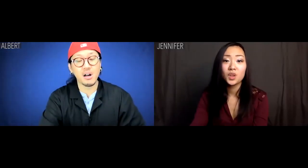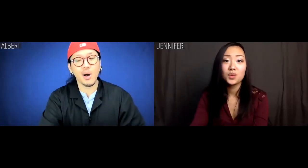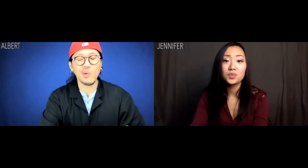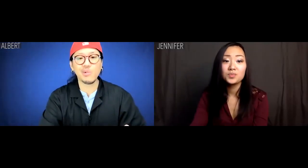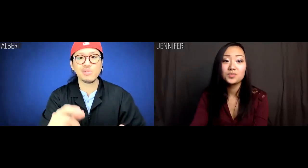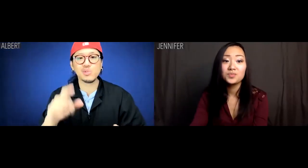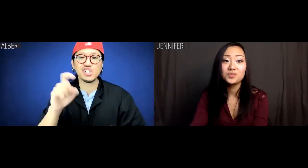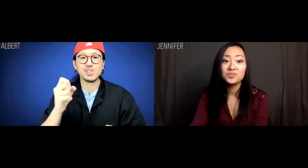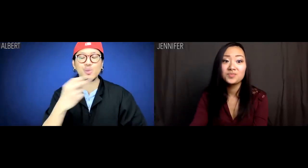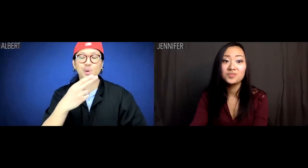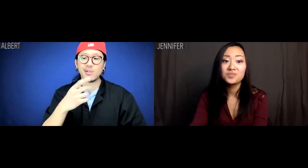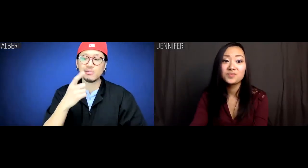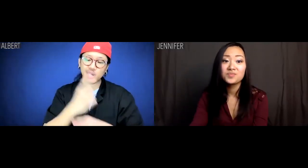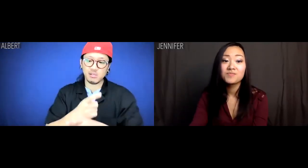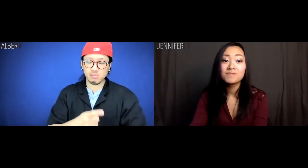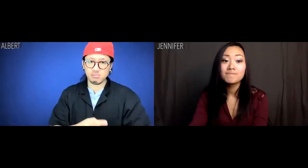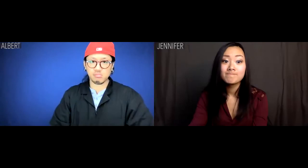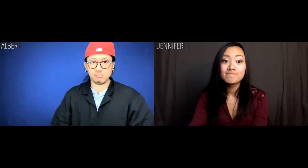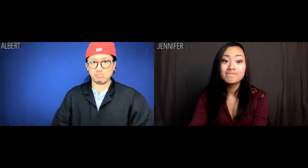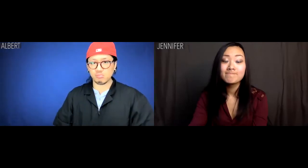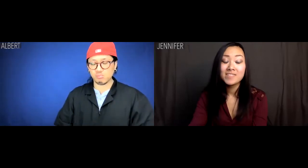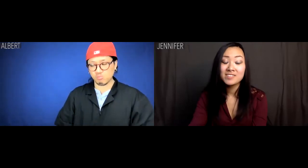Albert: We should throw it out, right.